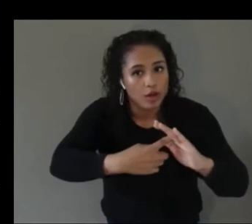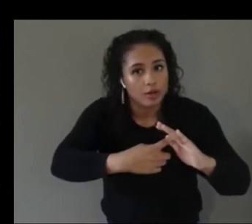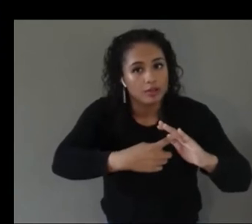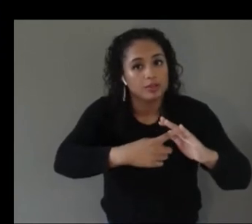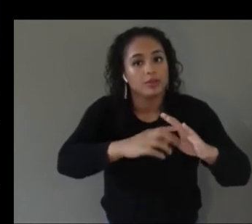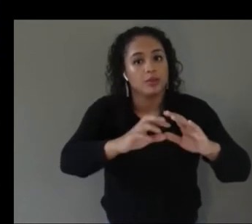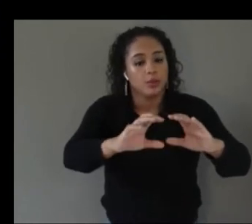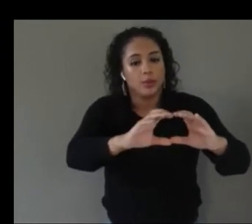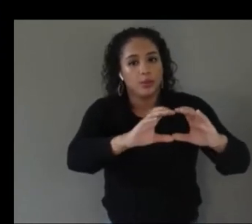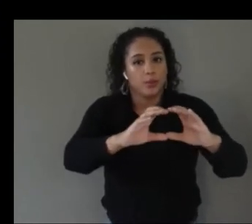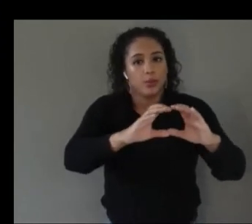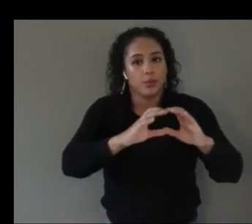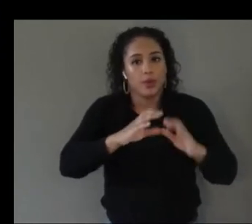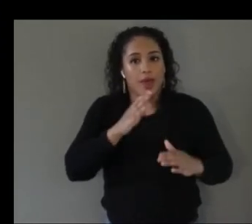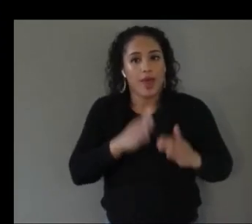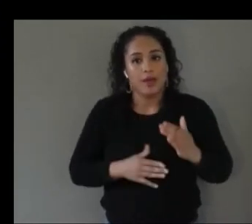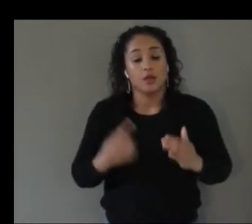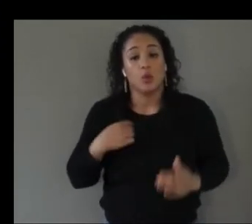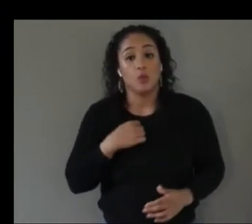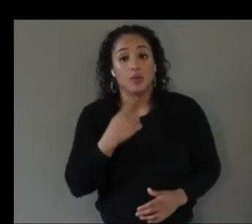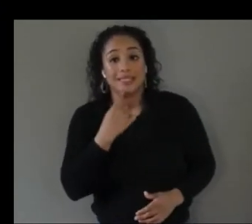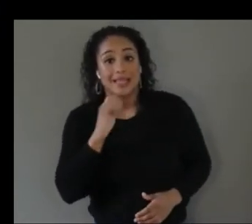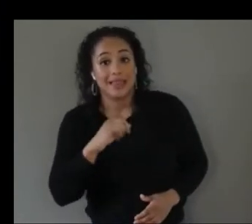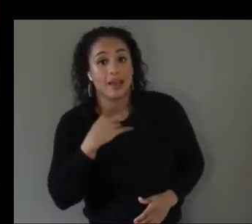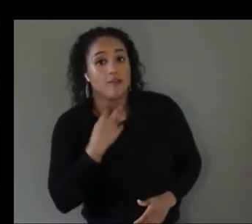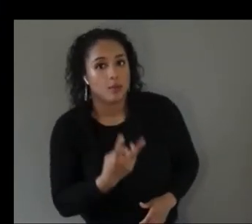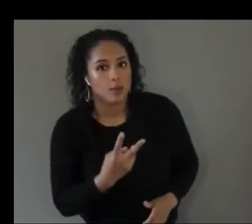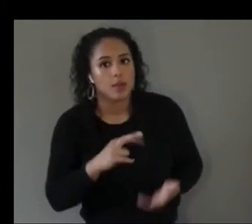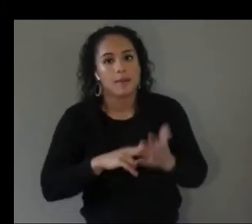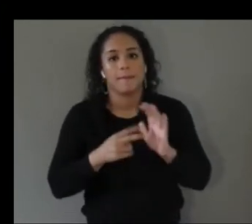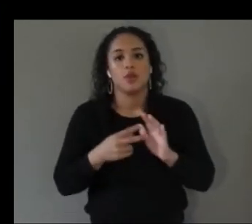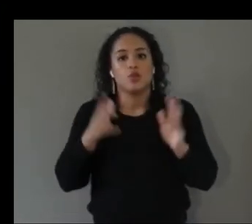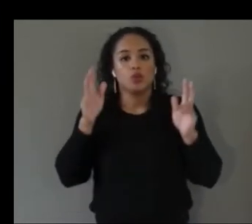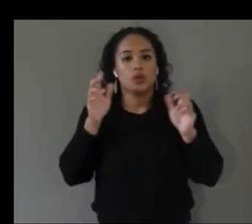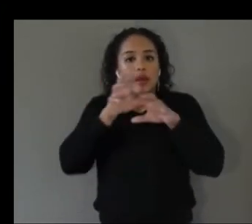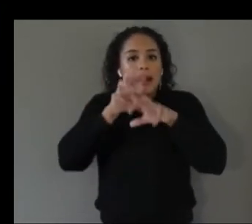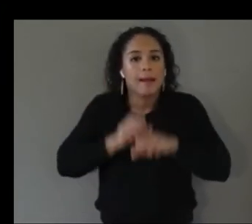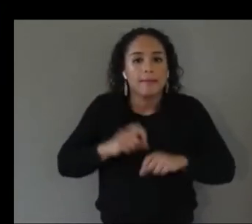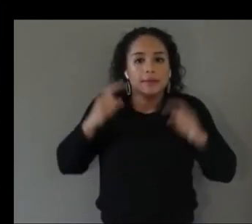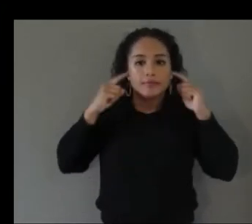get used to the 3d audio in your headphones and like things getting louder as to get closer to you